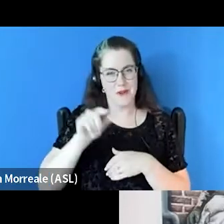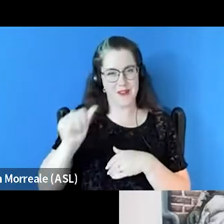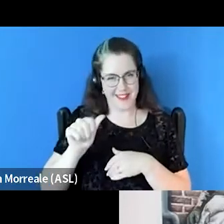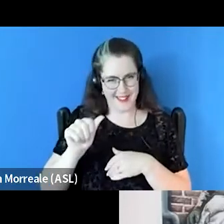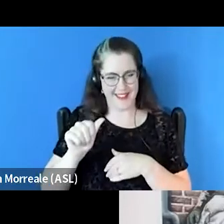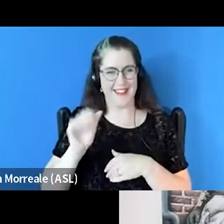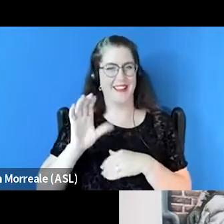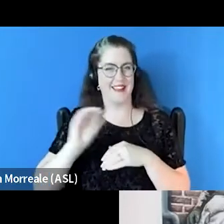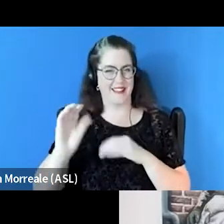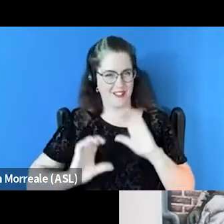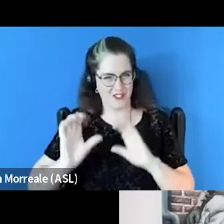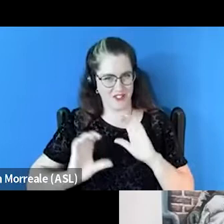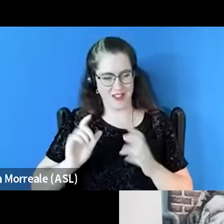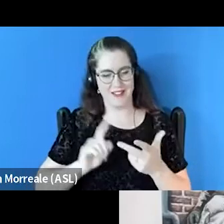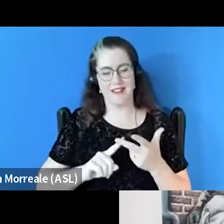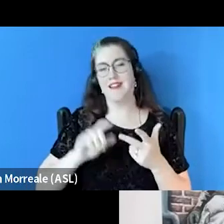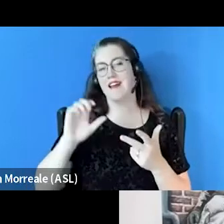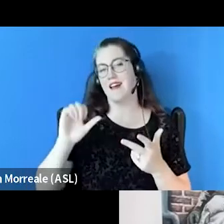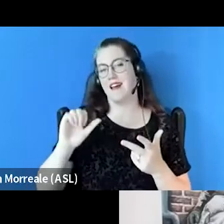and Elisa Fletcher.